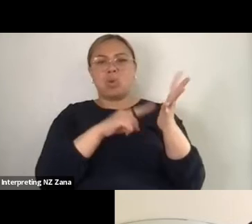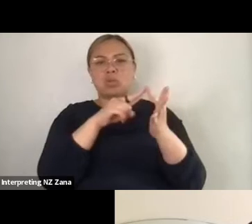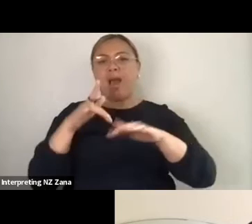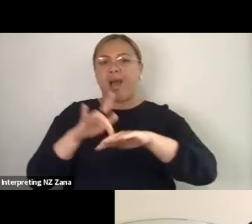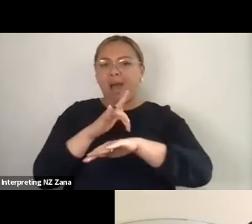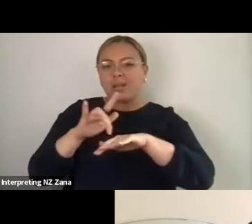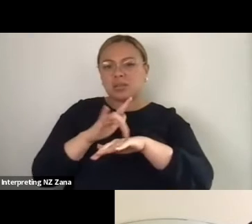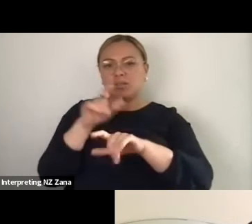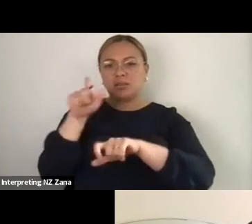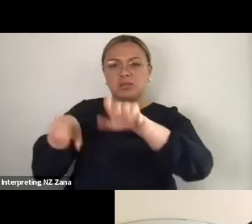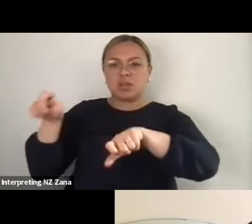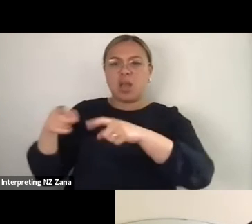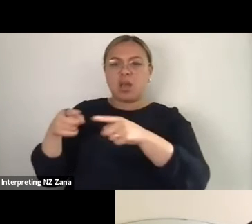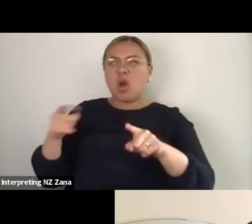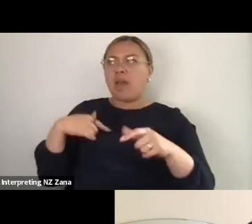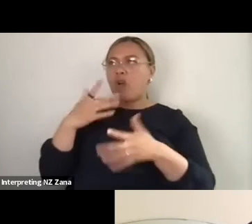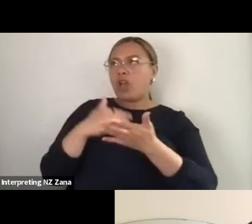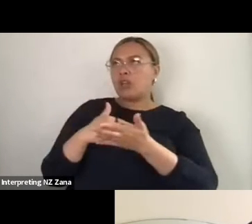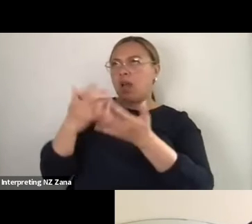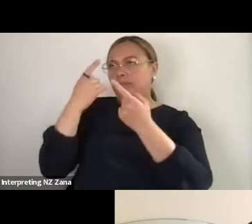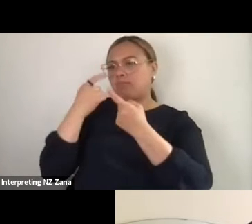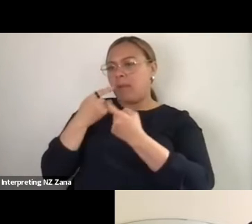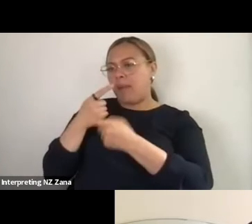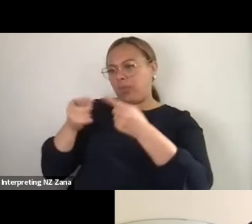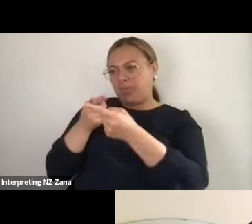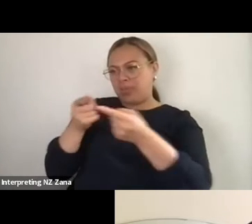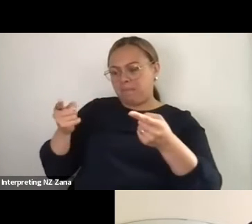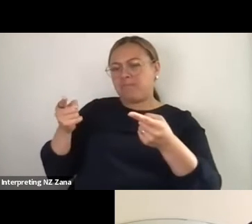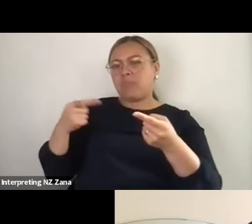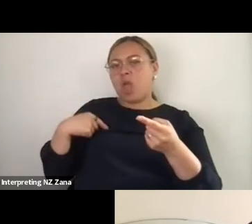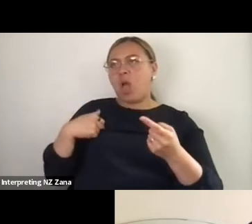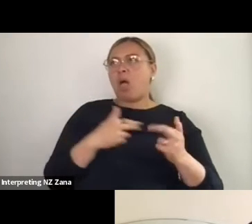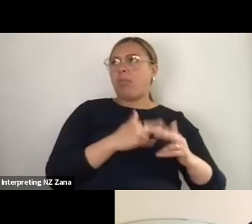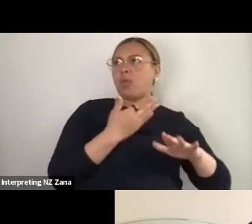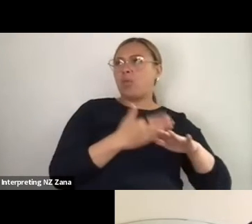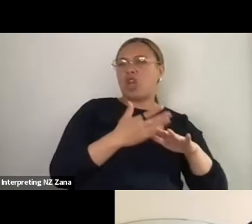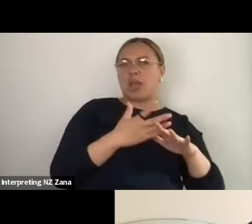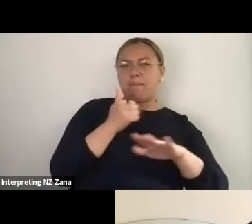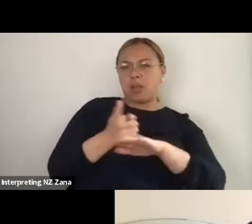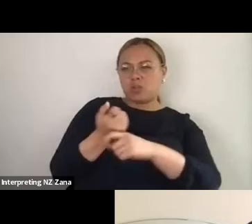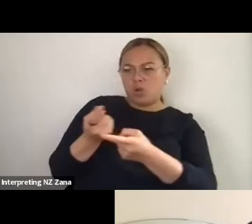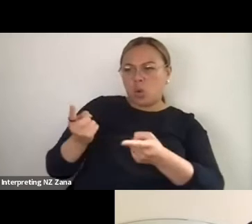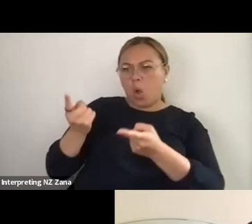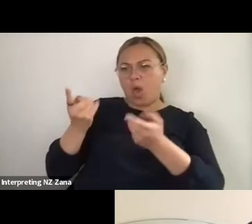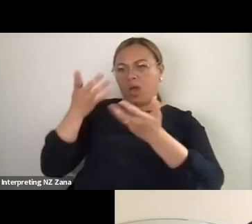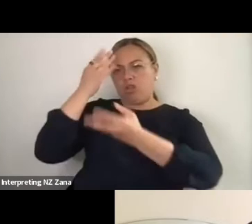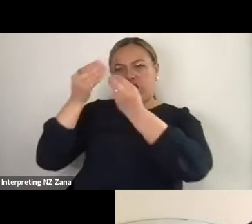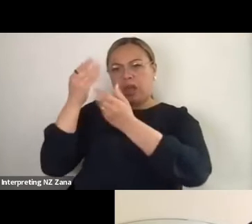and I'm going to build the work based on what you learned rather than what- and of course I'm